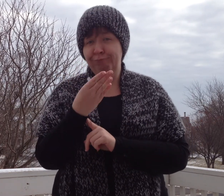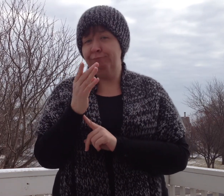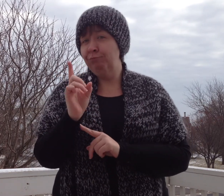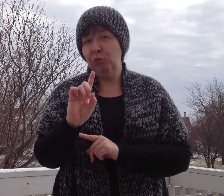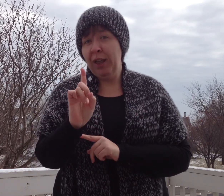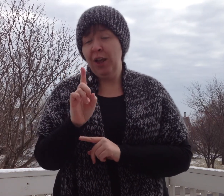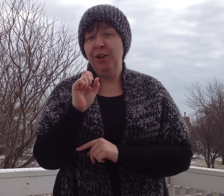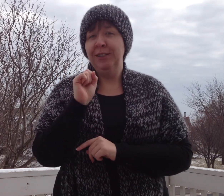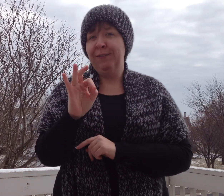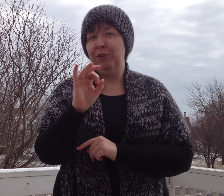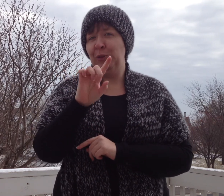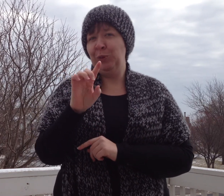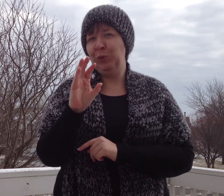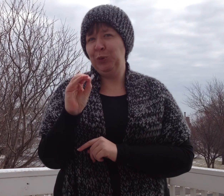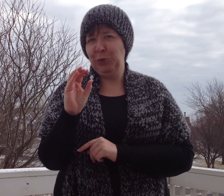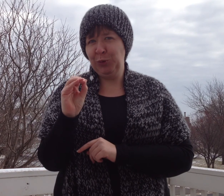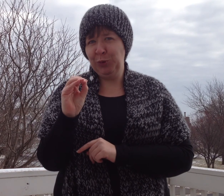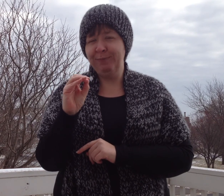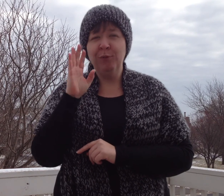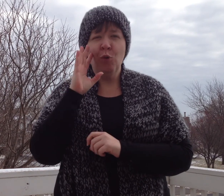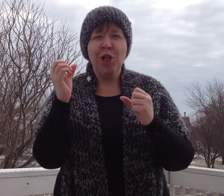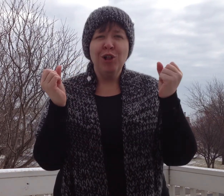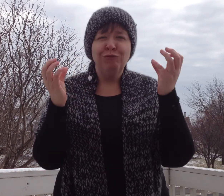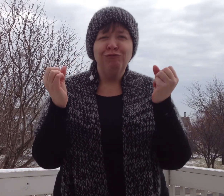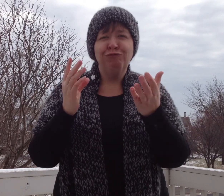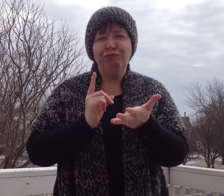at the SF Zoo and we'll film discussions on that topic.